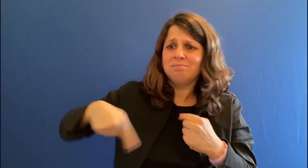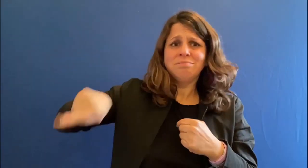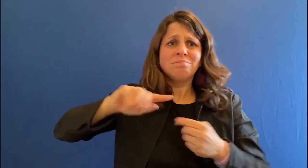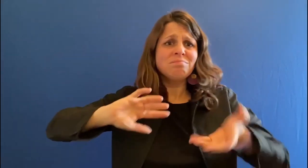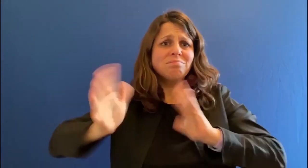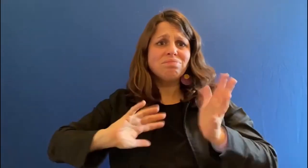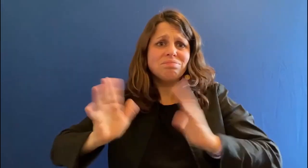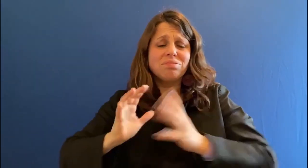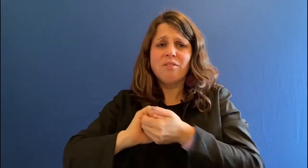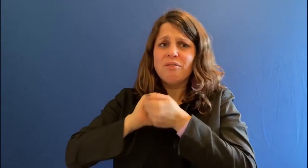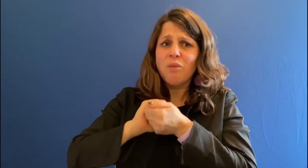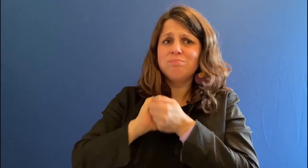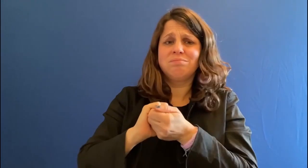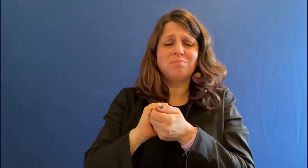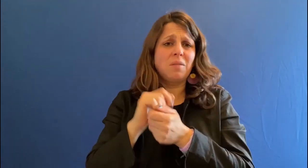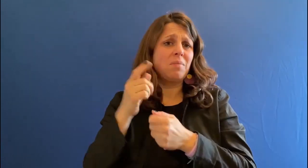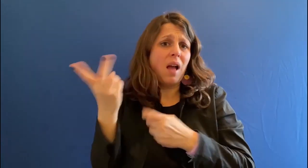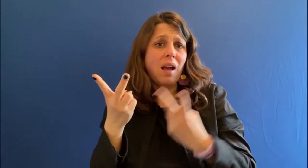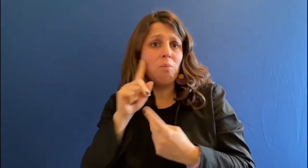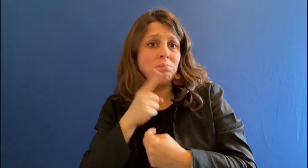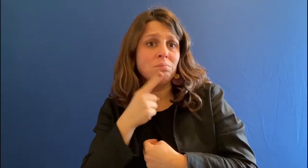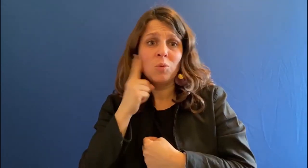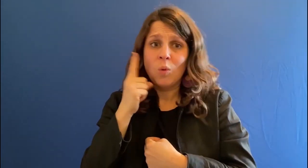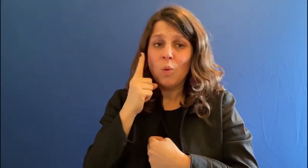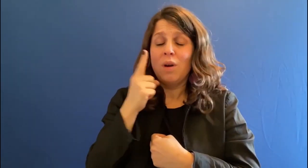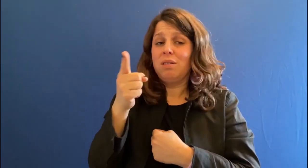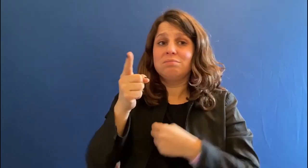I communicate in sign language with my deaf or hearing friends .